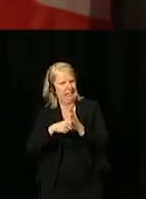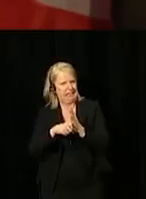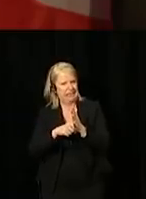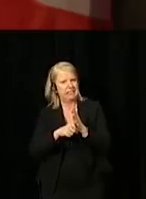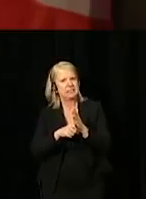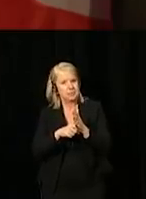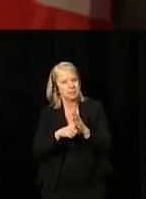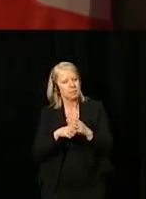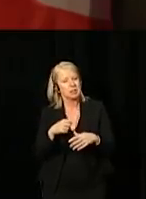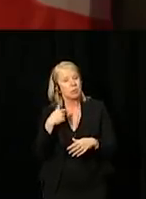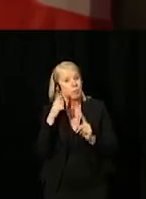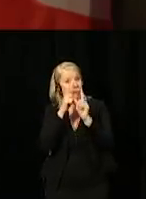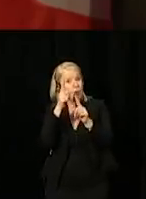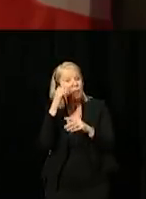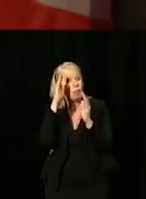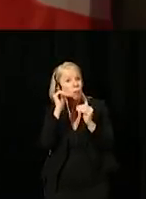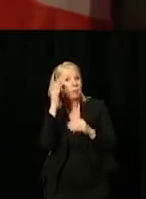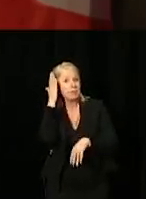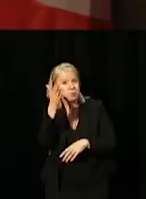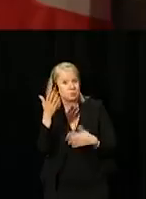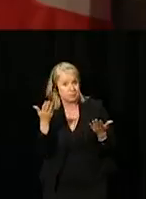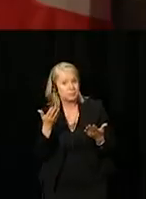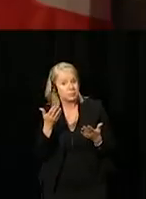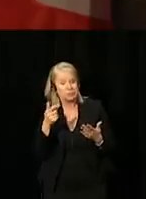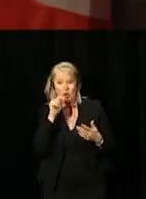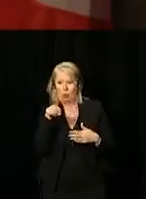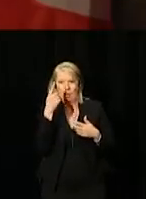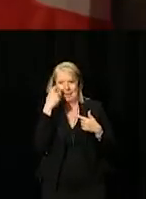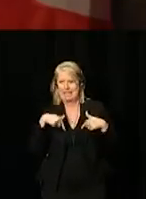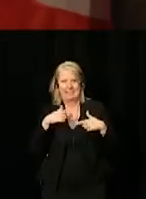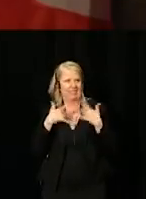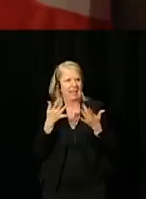I'm hopeful for the future, not only because of this event and this week